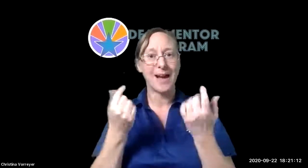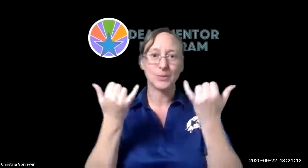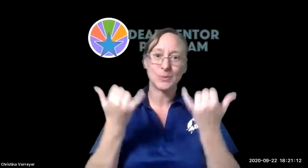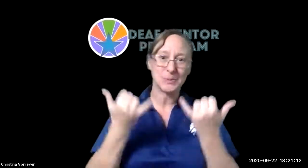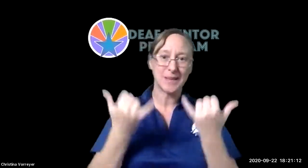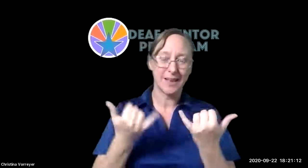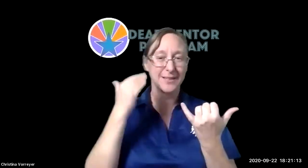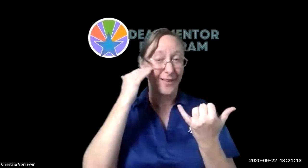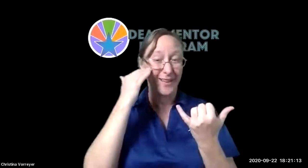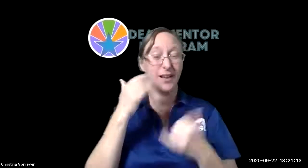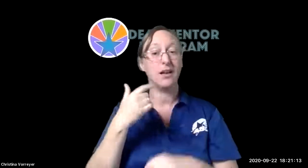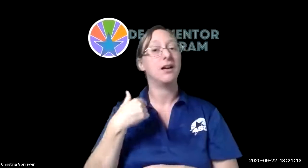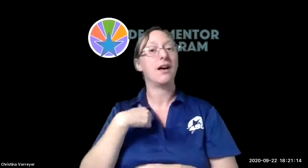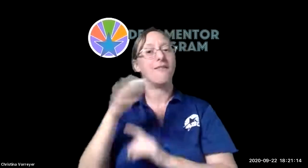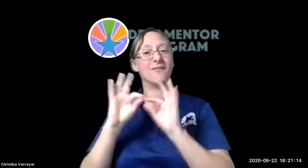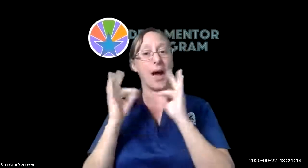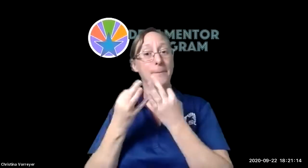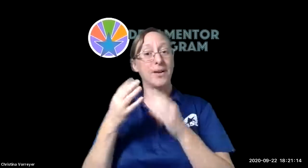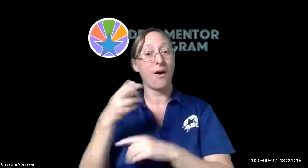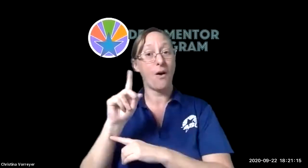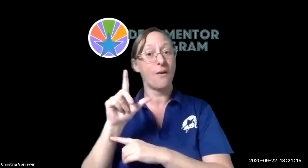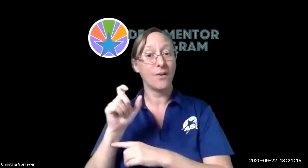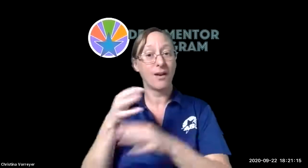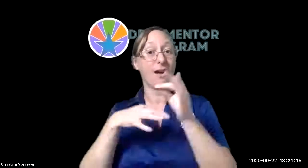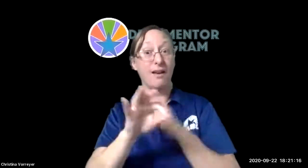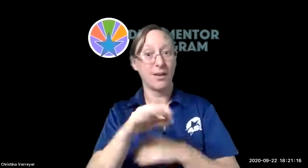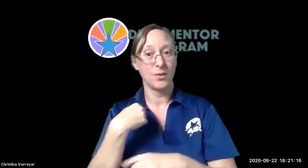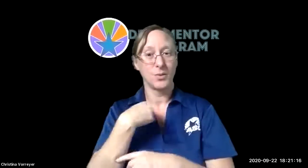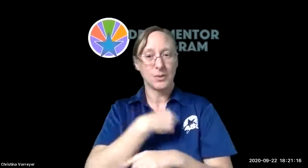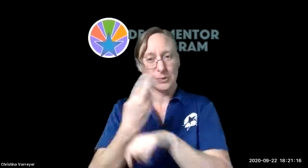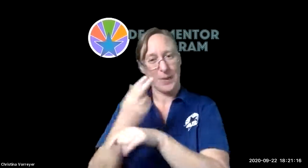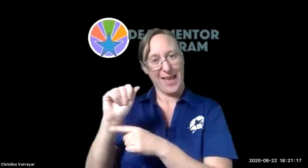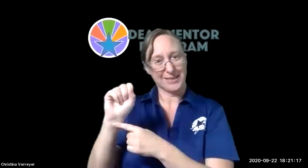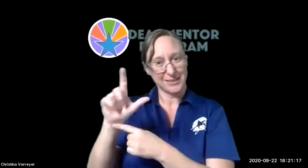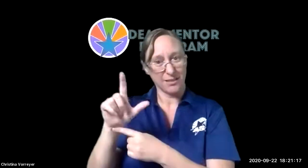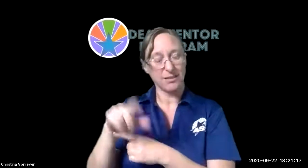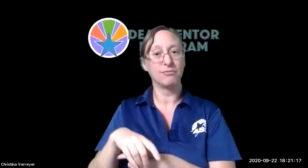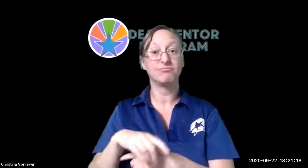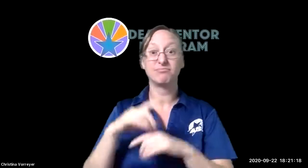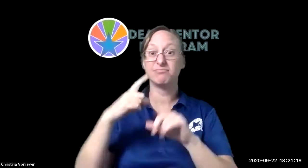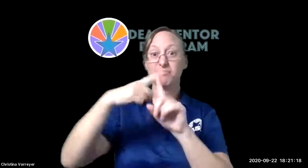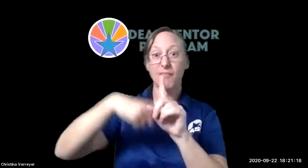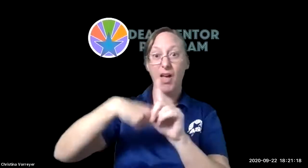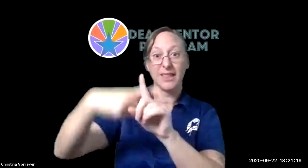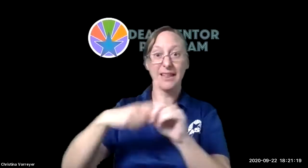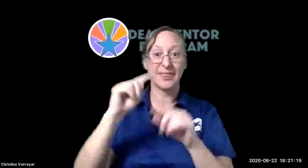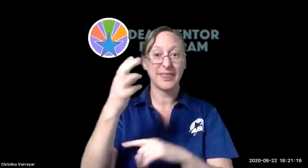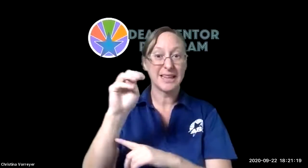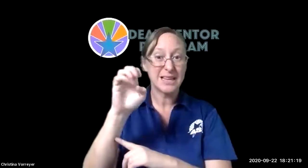circle time with their teachers and they'll talk about what day is it today and things like that